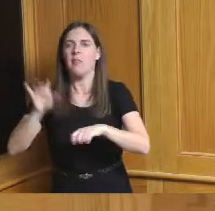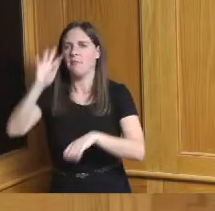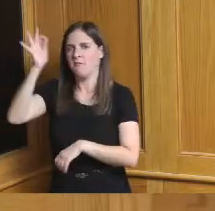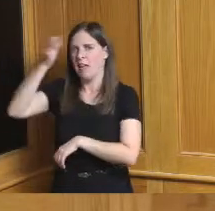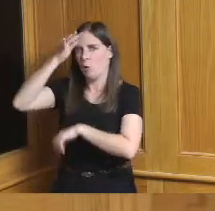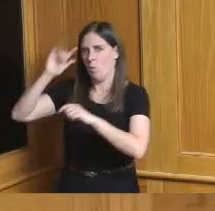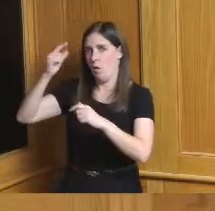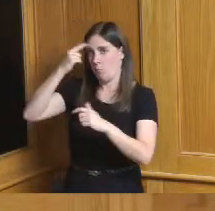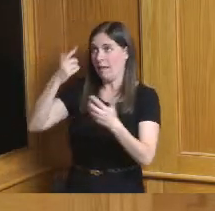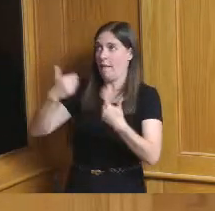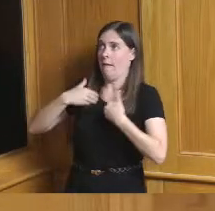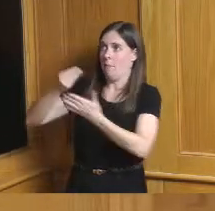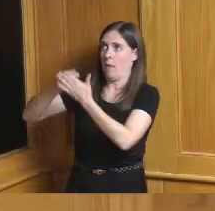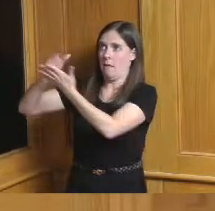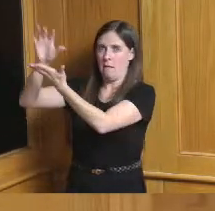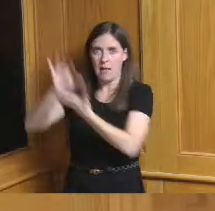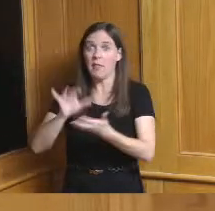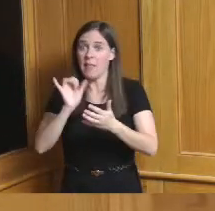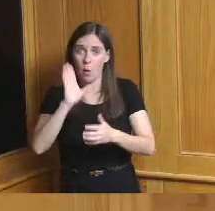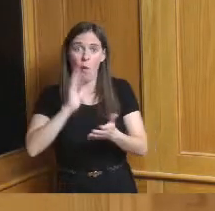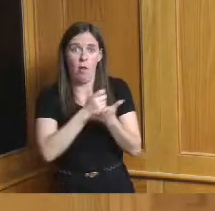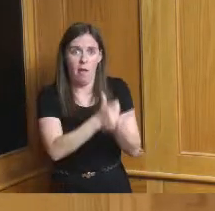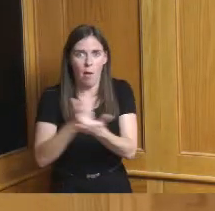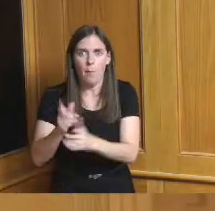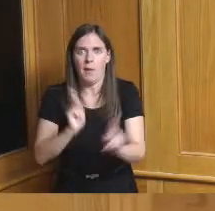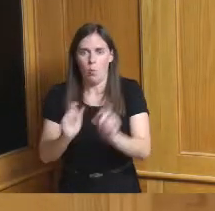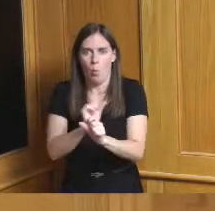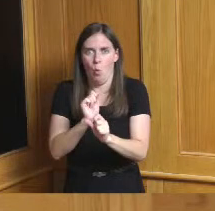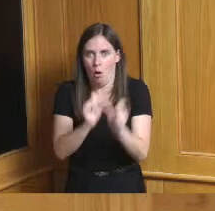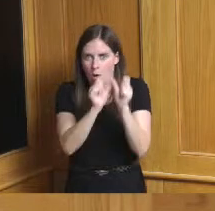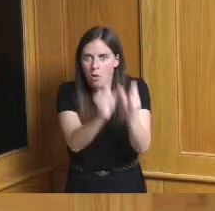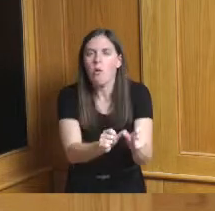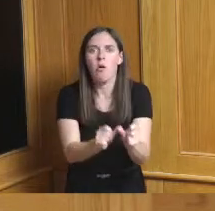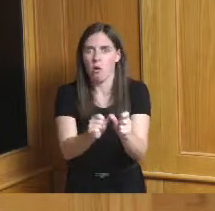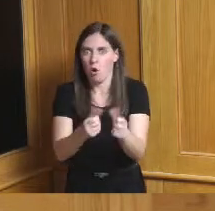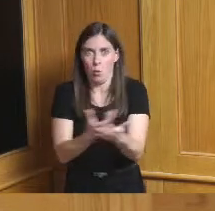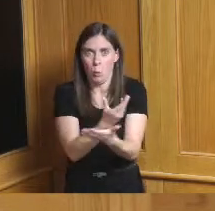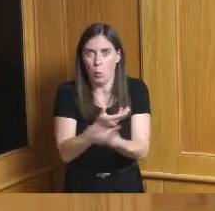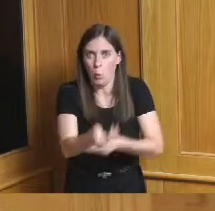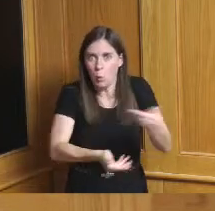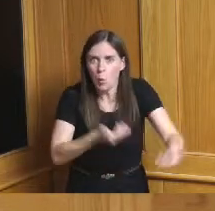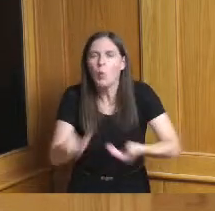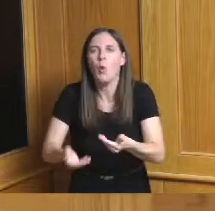it creates jobs it creates an industry but it also creates helps us bridge the digital divide